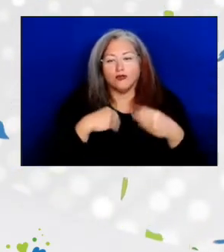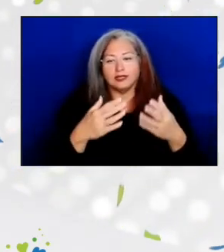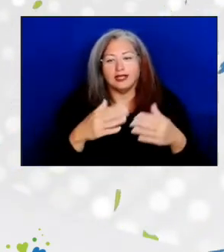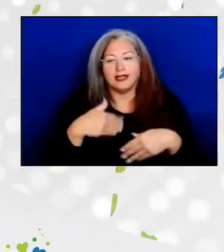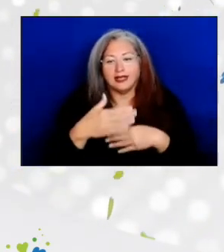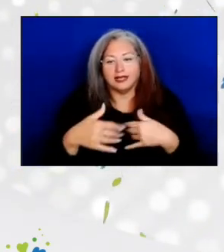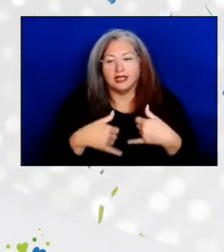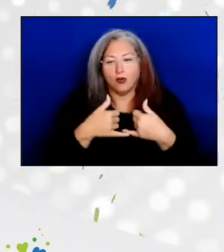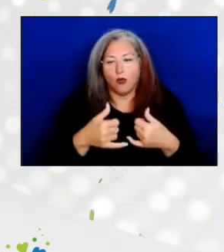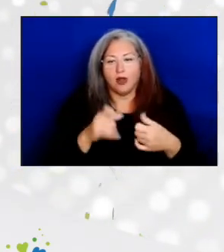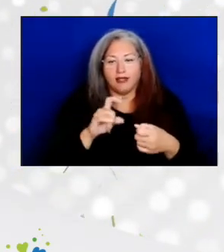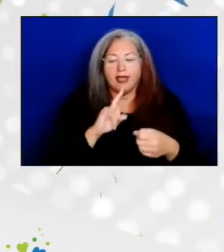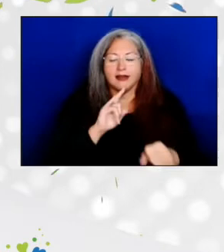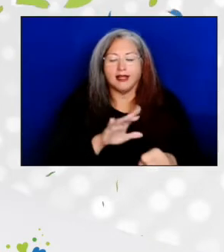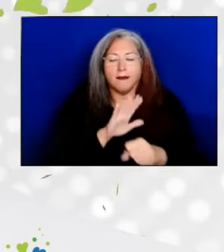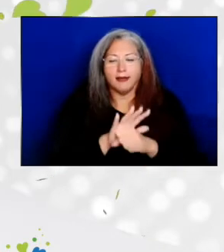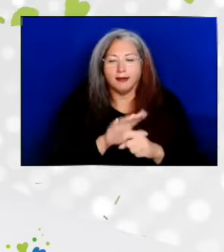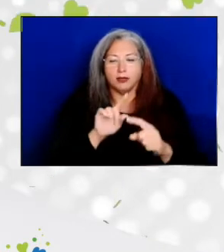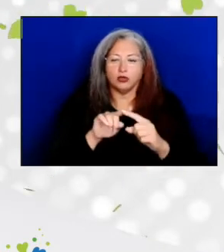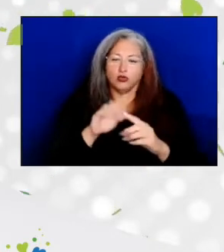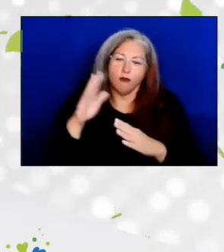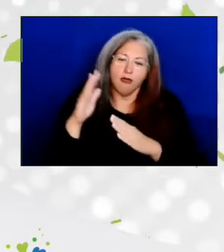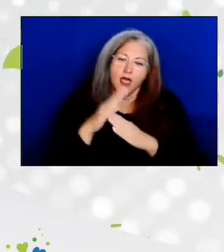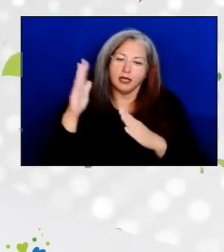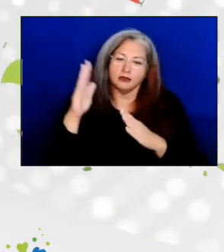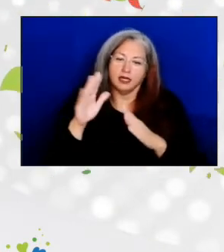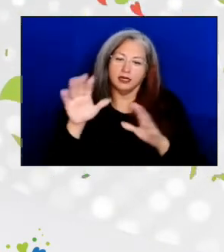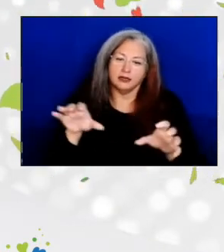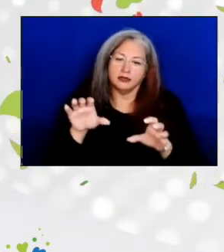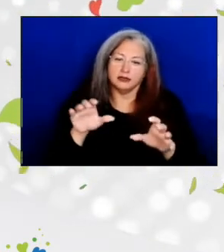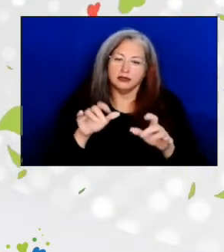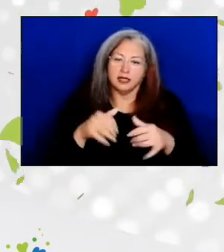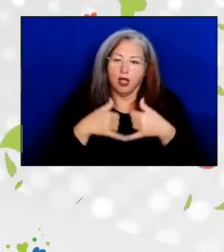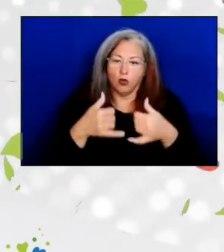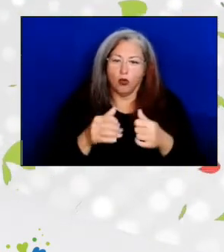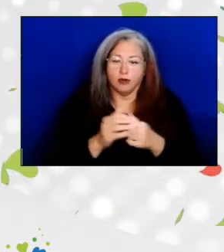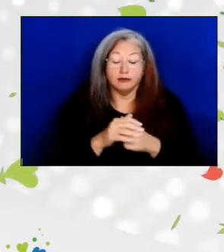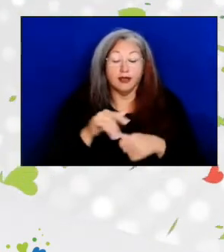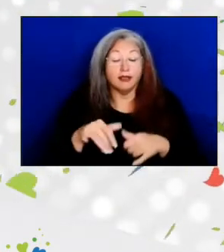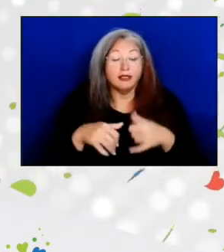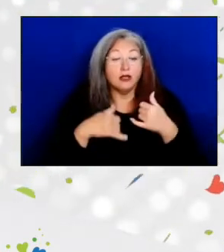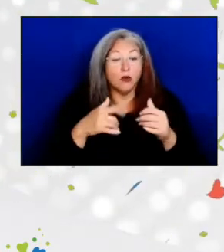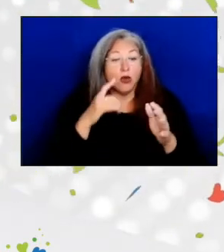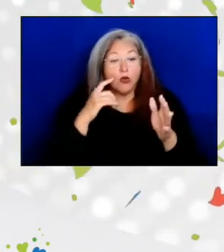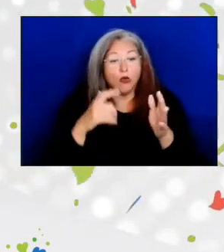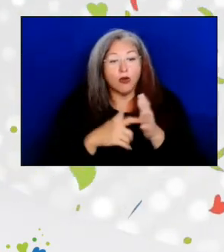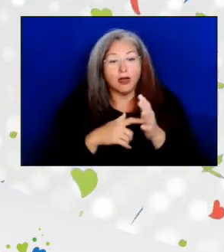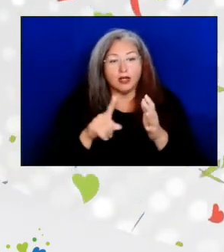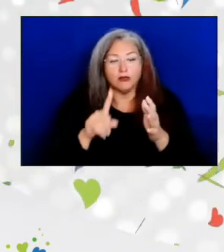The Commitment to Excellence Award. This award recognizes incredible dedication